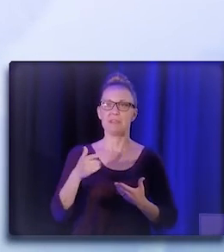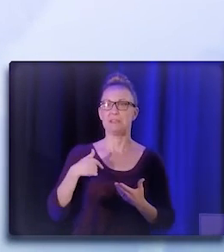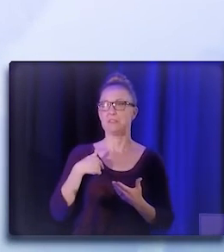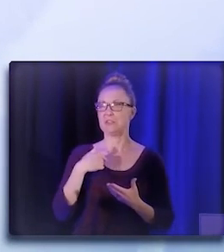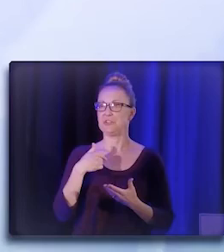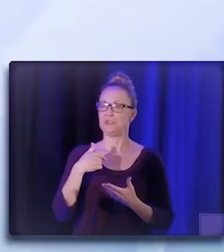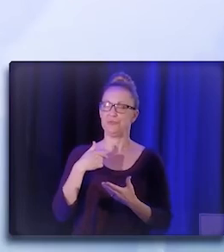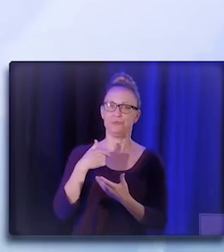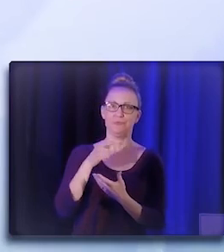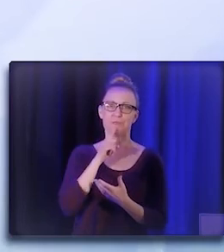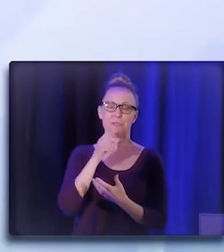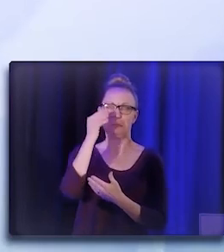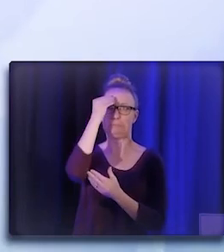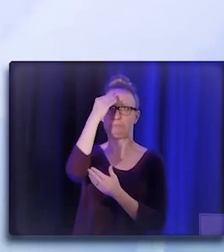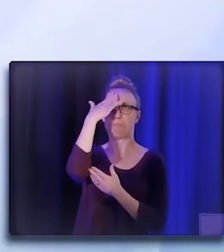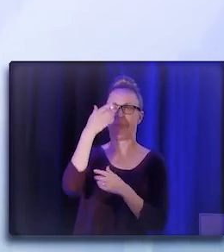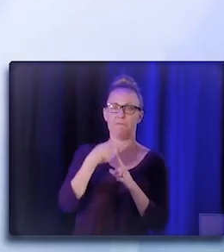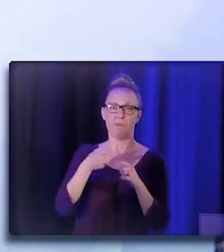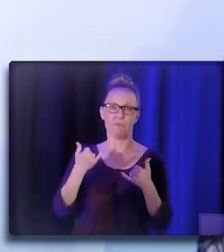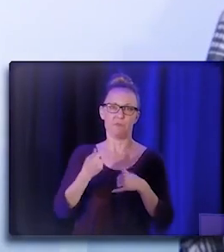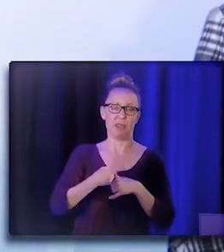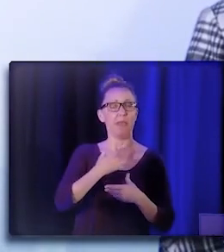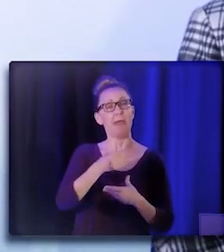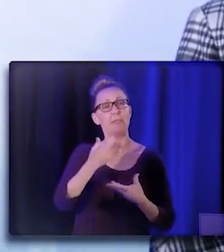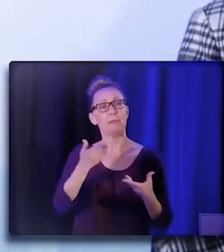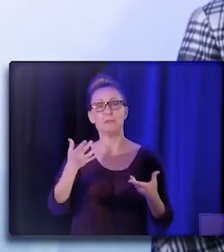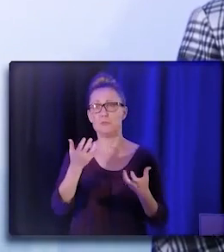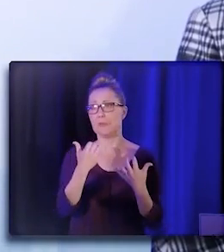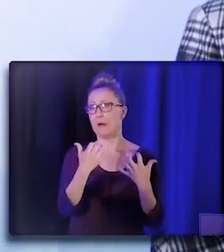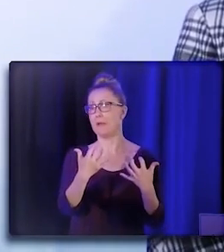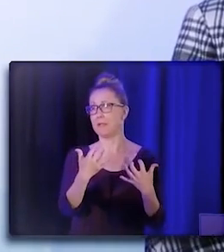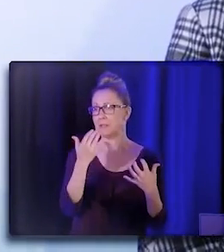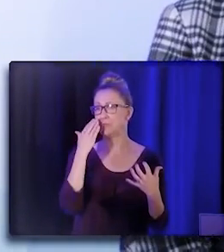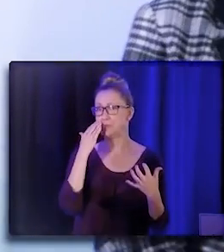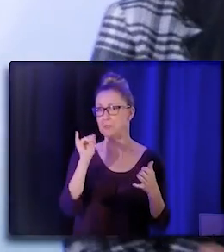to think about leaving this room and make it quick 'cause we don't have much time.